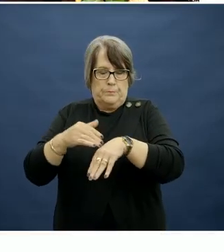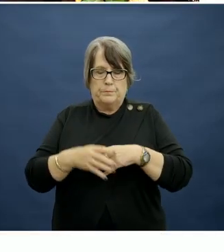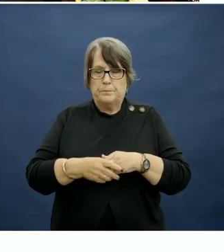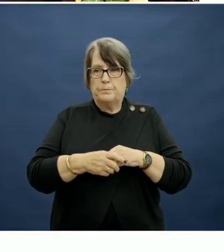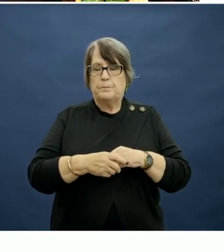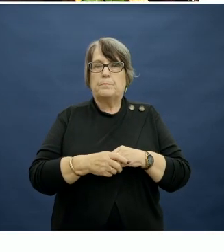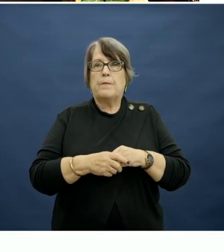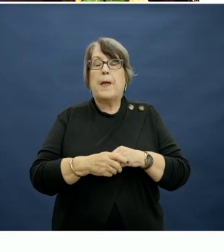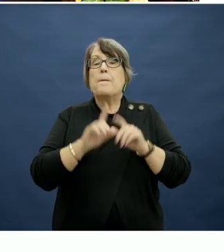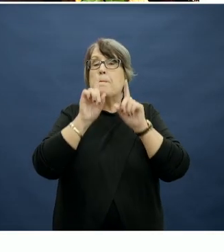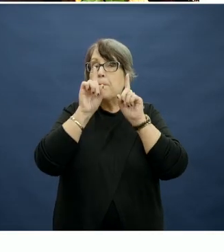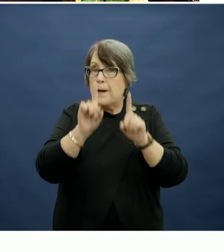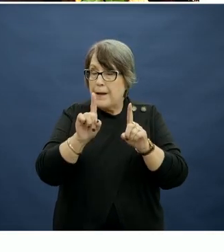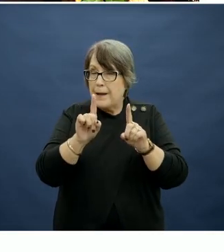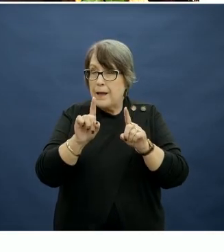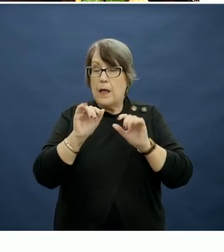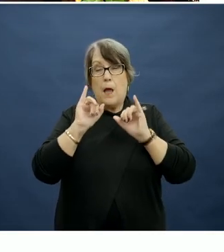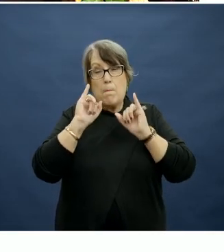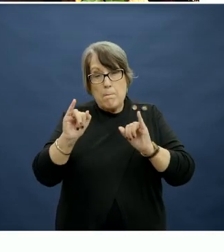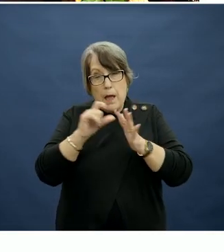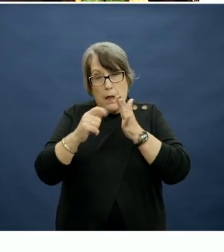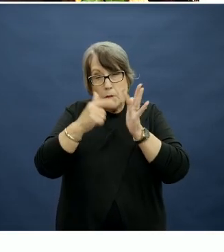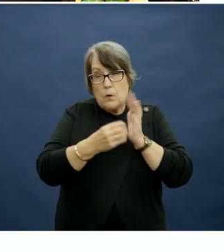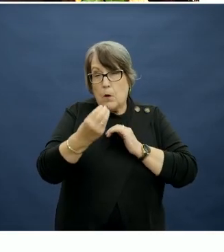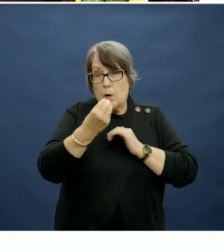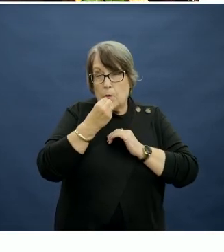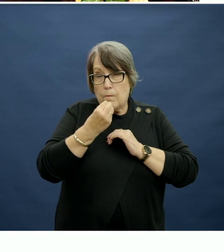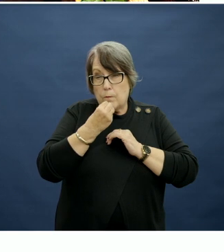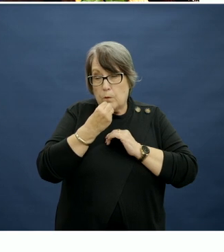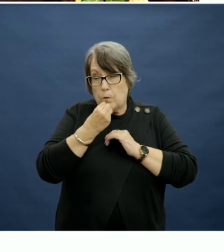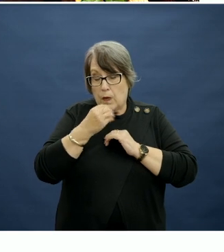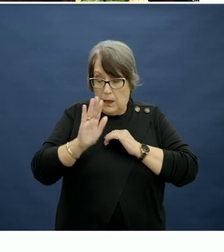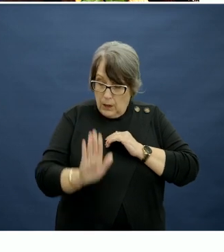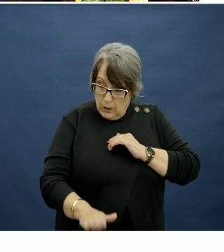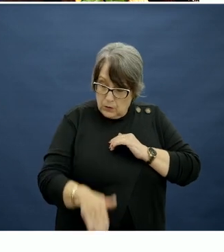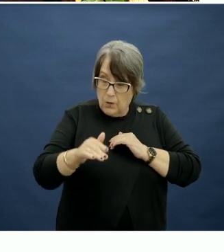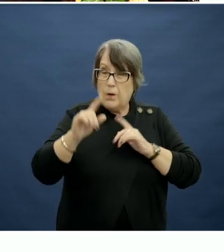However, poor diet quality in childhood is a concern in of its own and matters for all